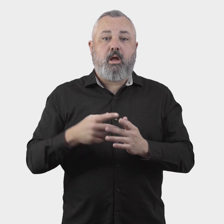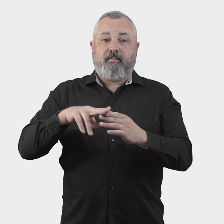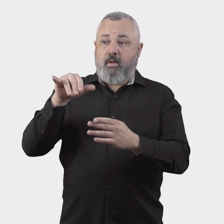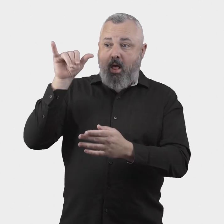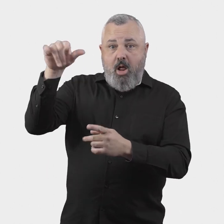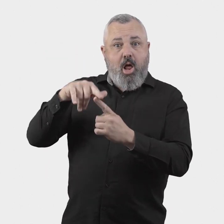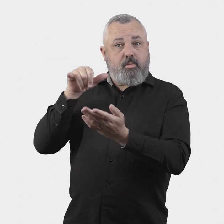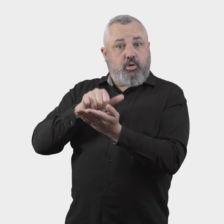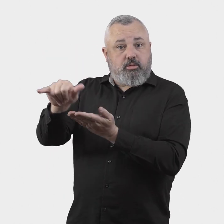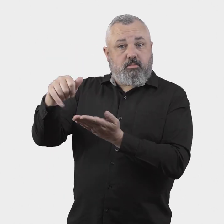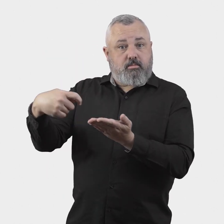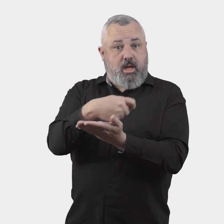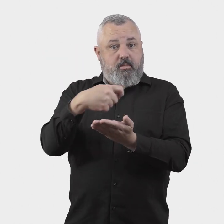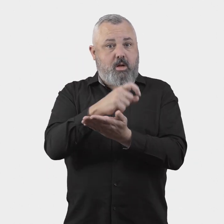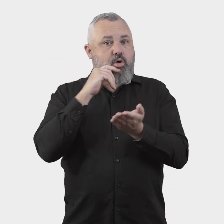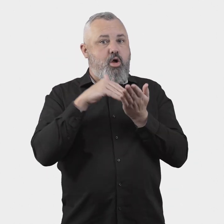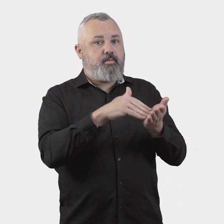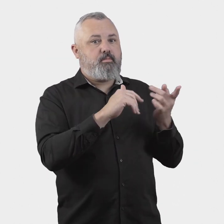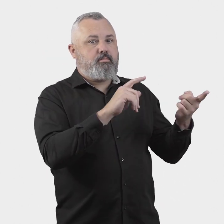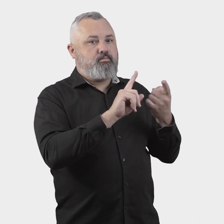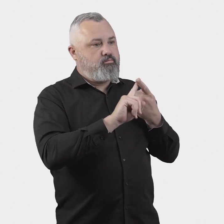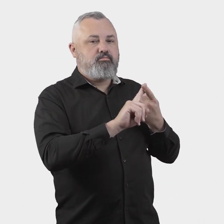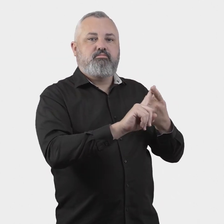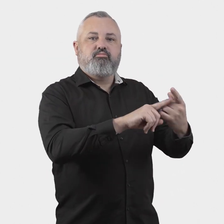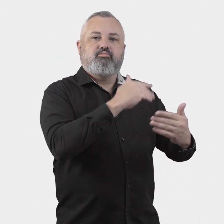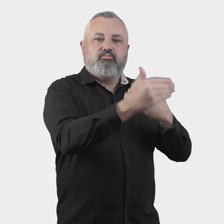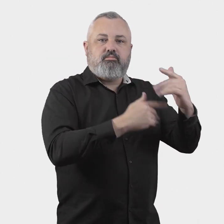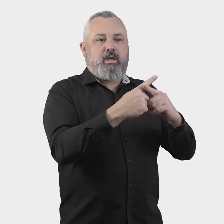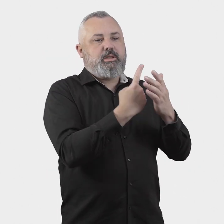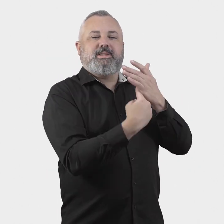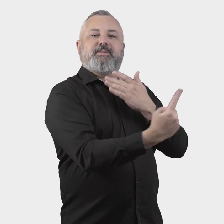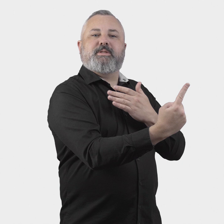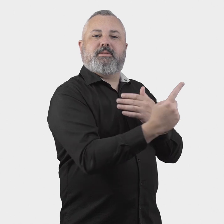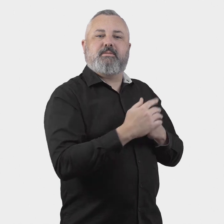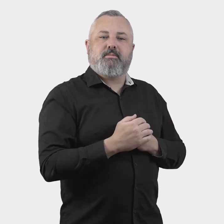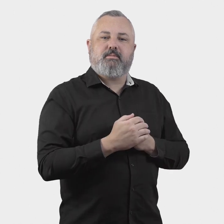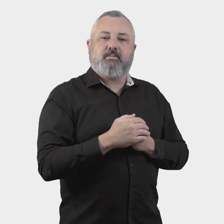Funding from industry will support the sustainability and independence of the scheme and allow for an